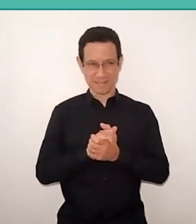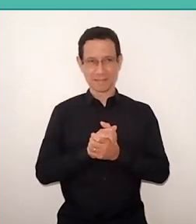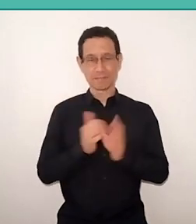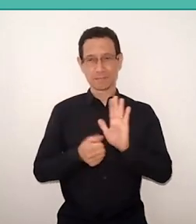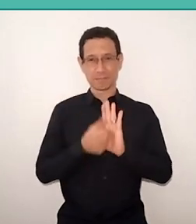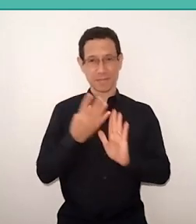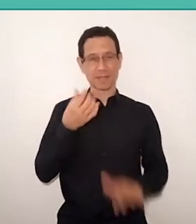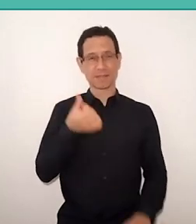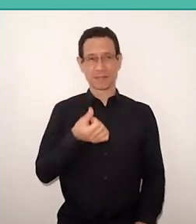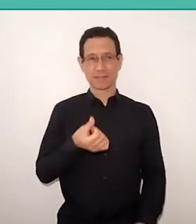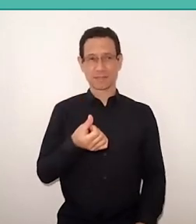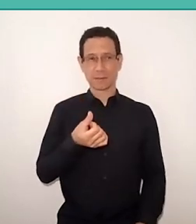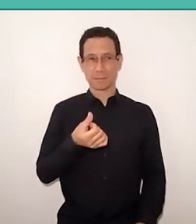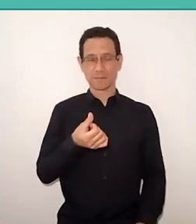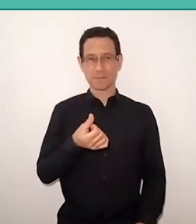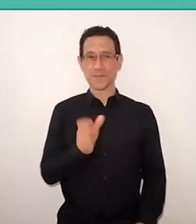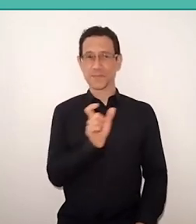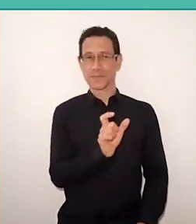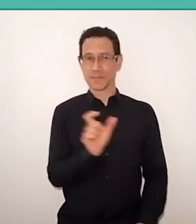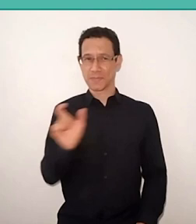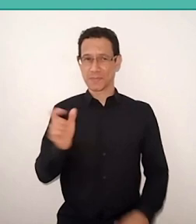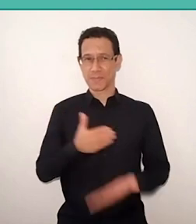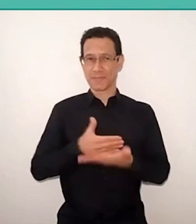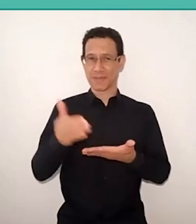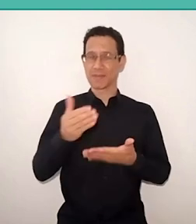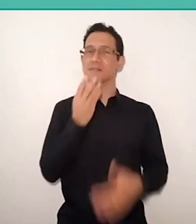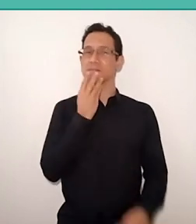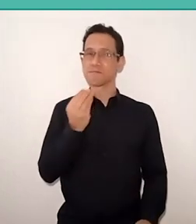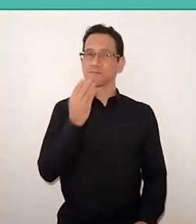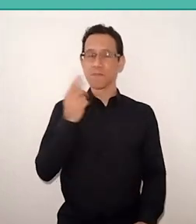and, in the first words, Paulo Freire spoke about the presence,